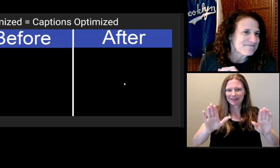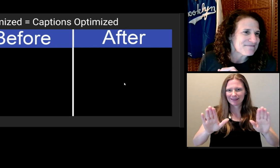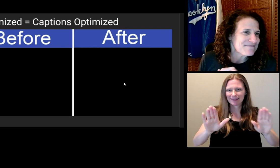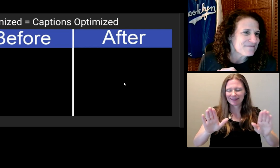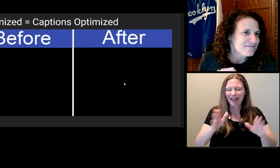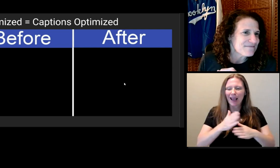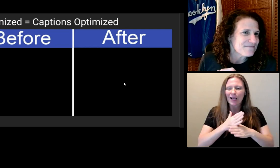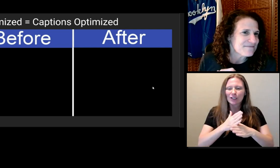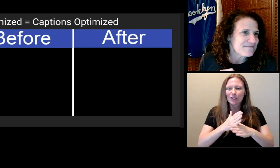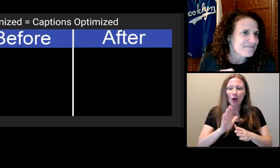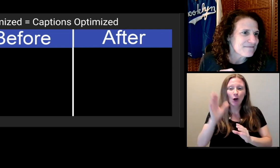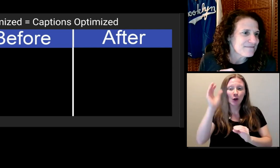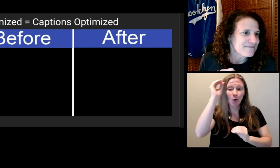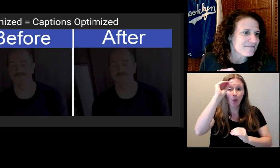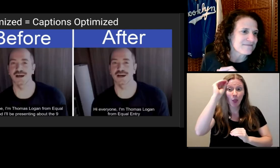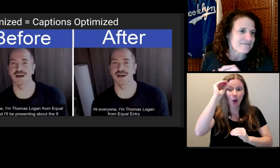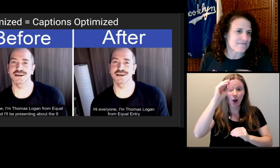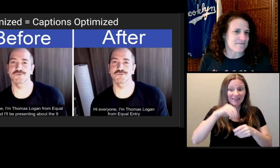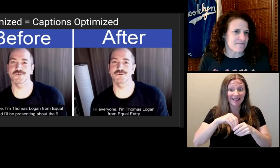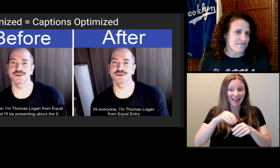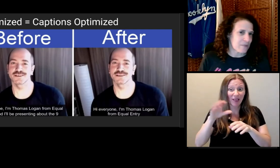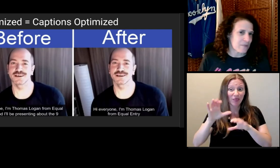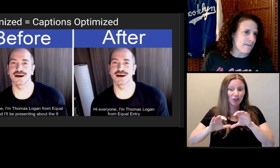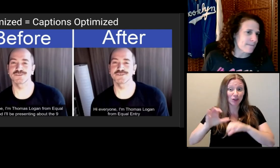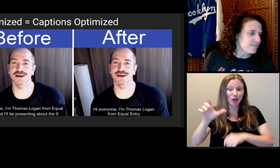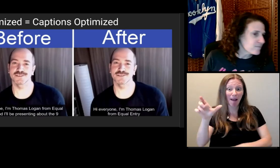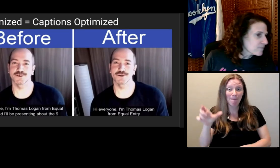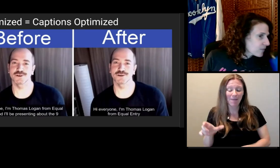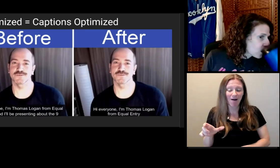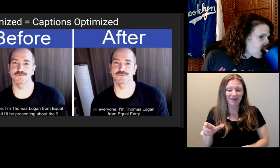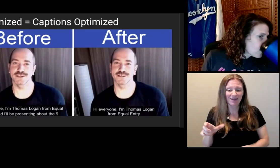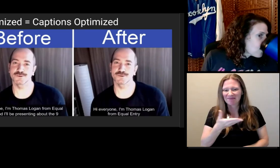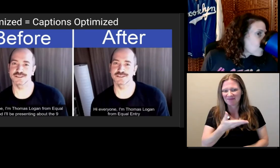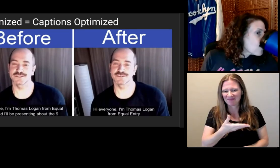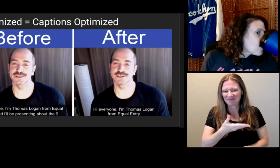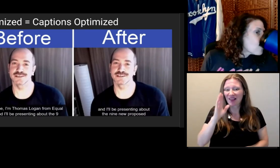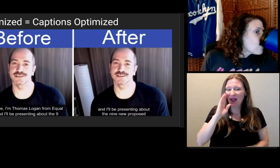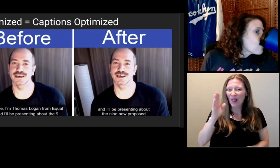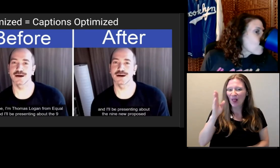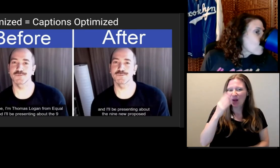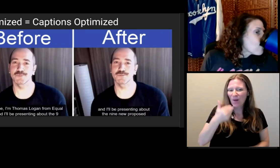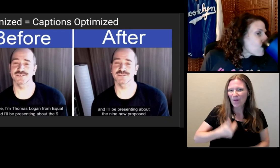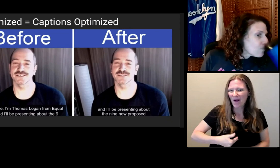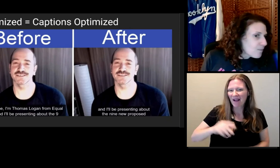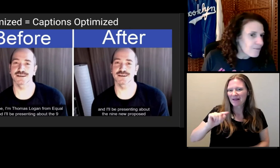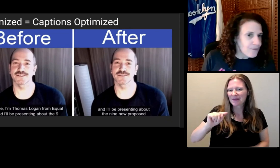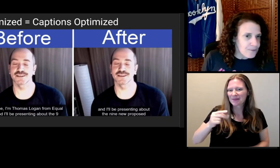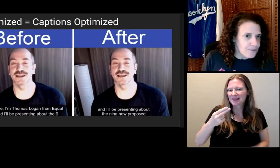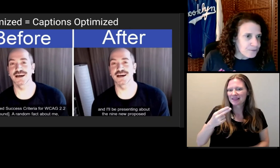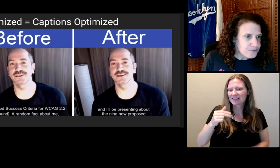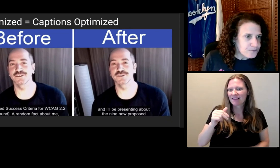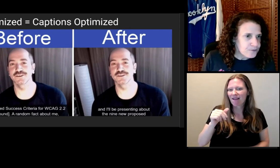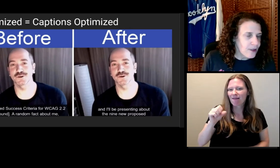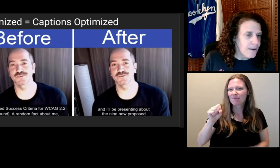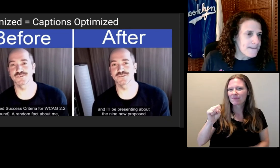Hi, everyone. I'm Thomas Logan from Equal Entry, and I'll be presenting about the 9 new proposed success